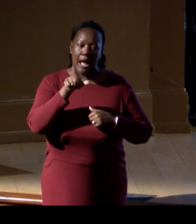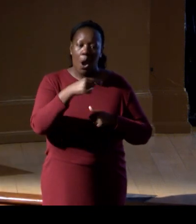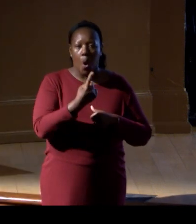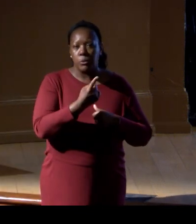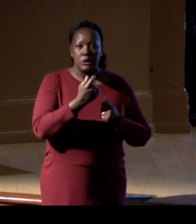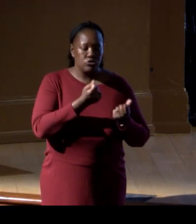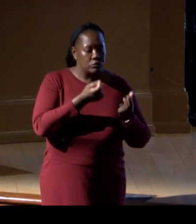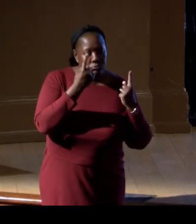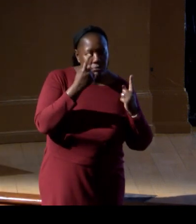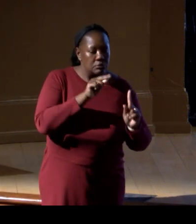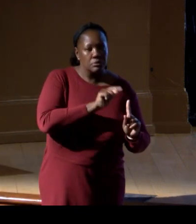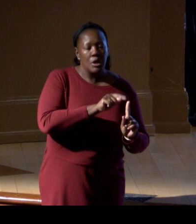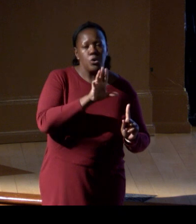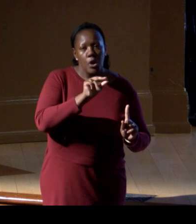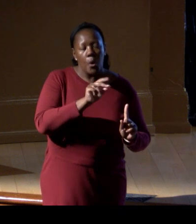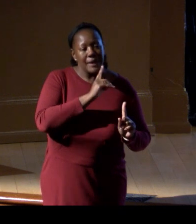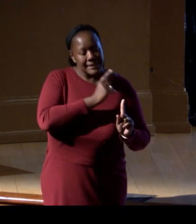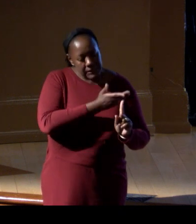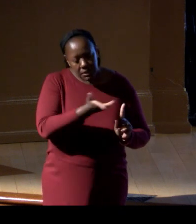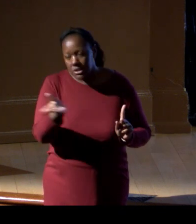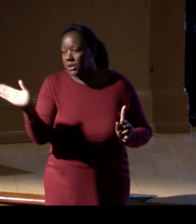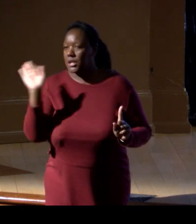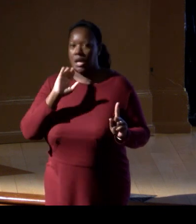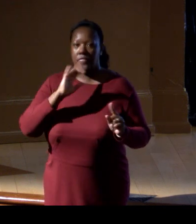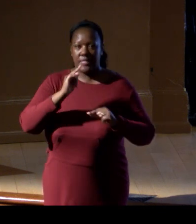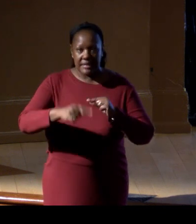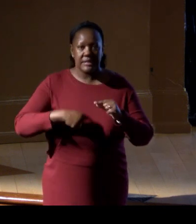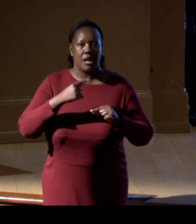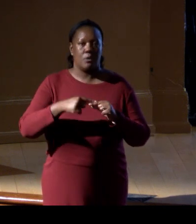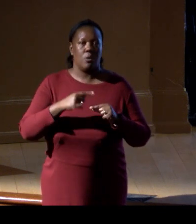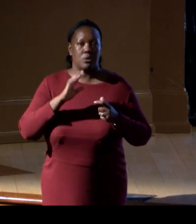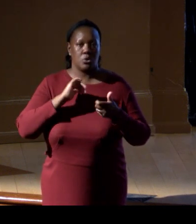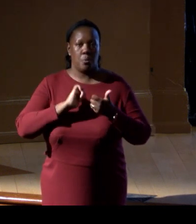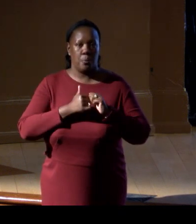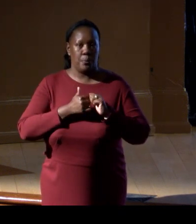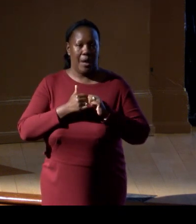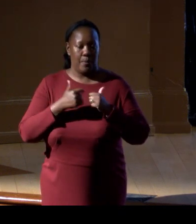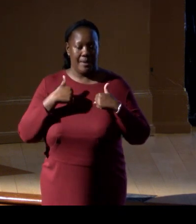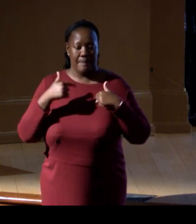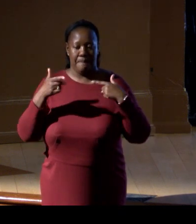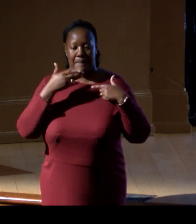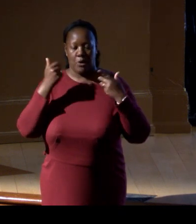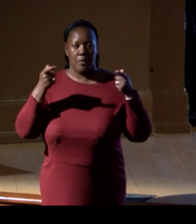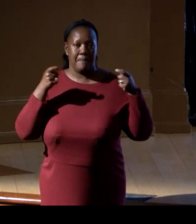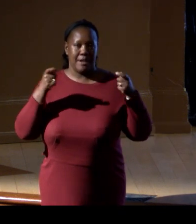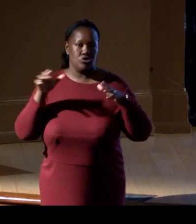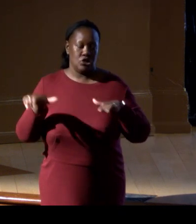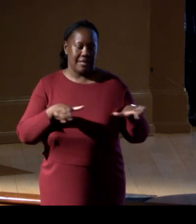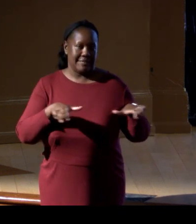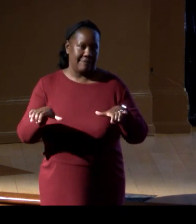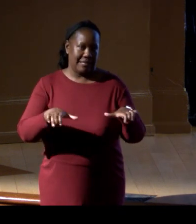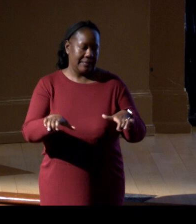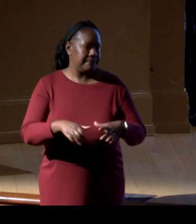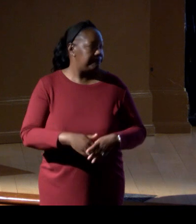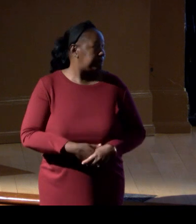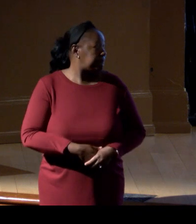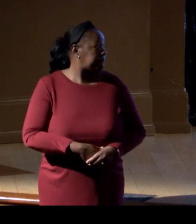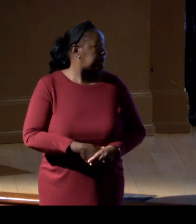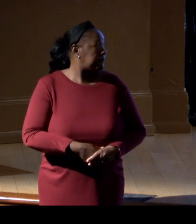It's about us managing better our activities. So we are at an inflection point,